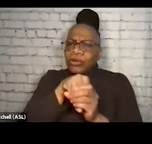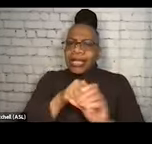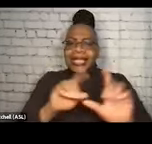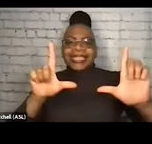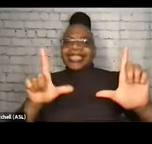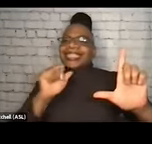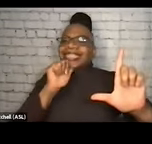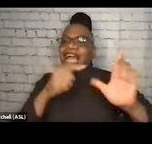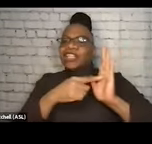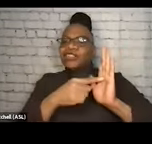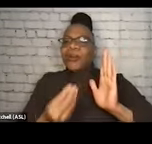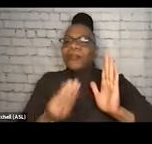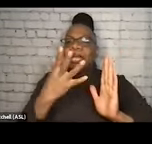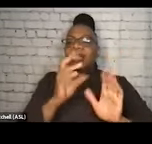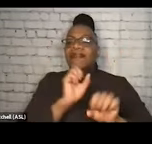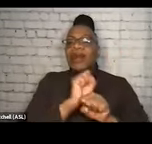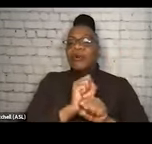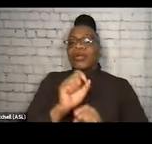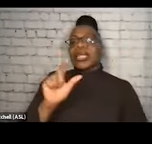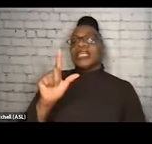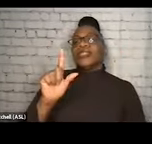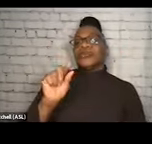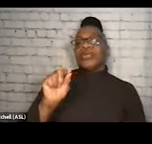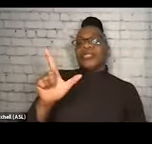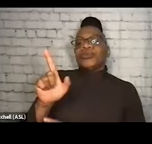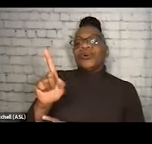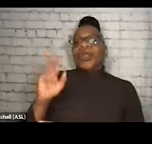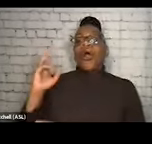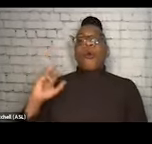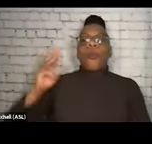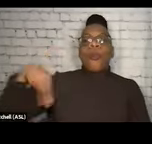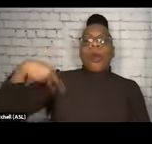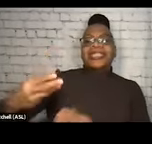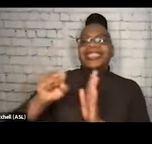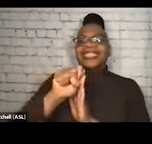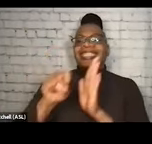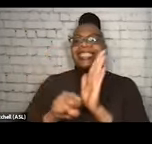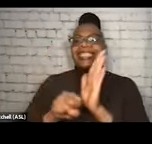This is the 2021 Washington State Syringe Service Program Health Survey. Washington State contracts with